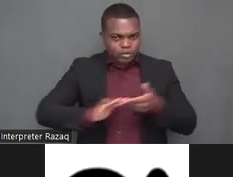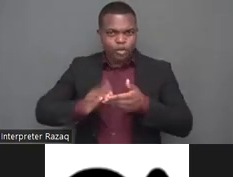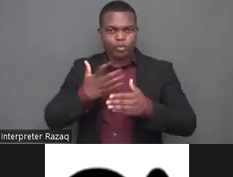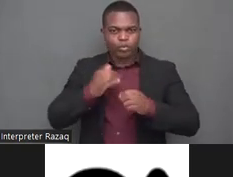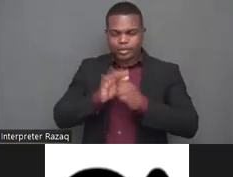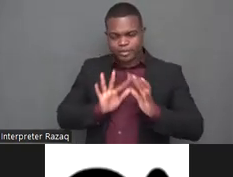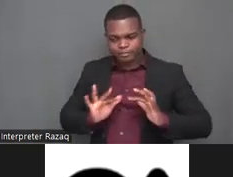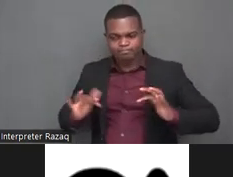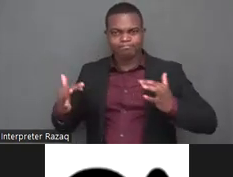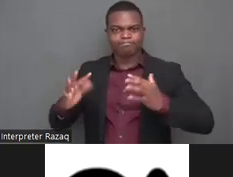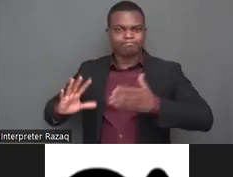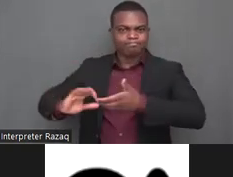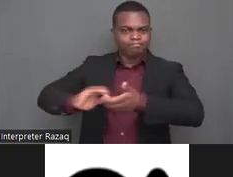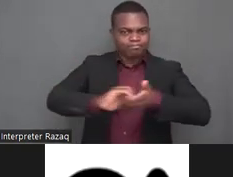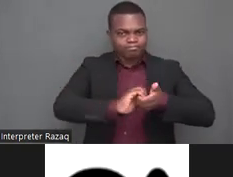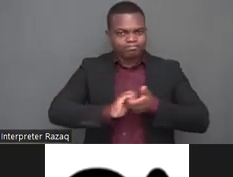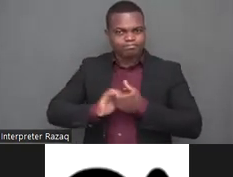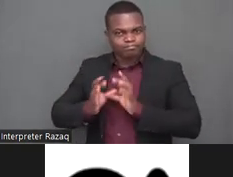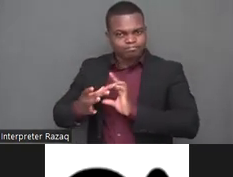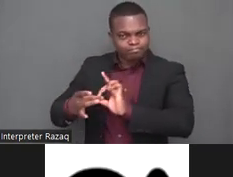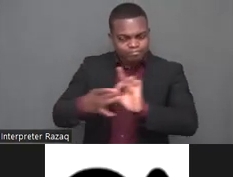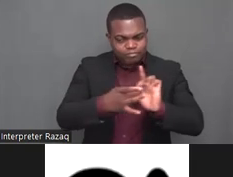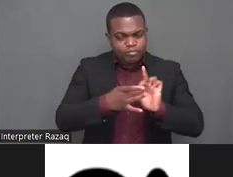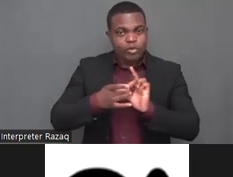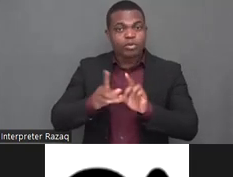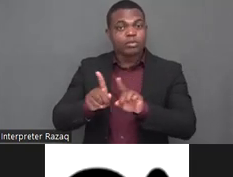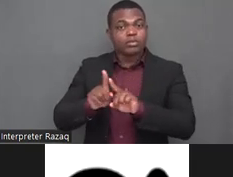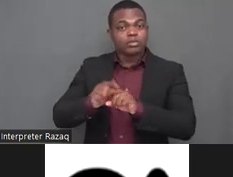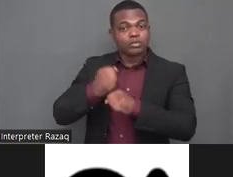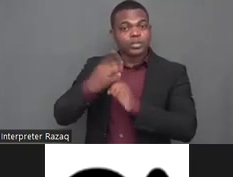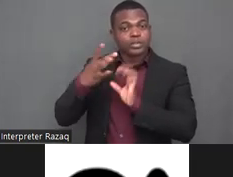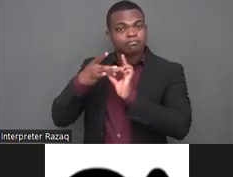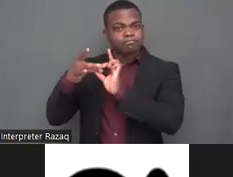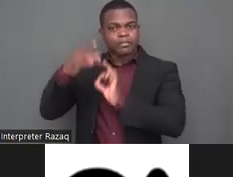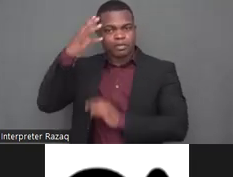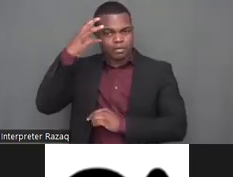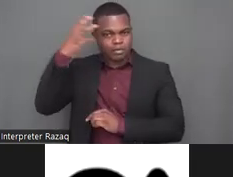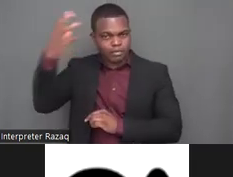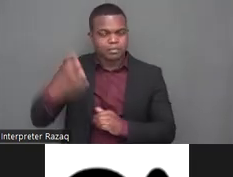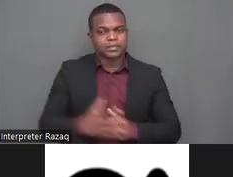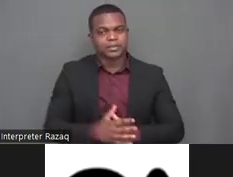so um uh first of all uh relating to the reproductive health uh if i